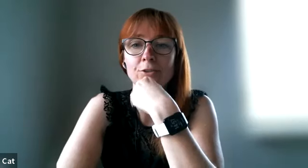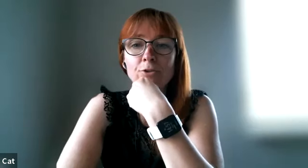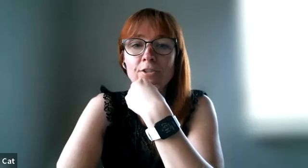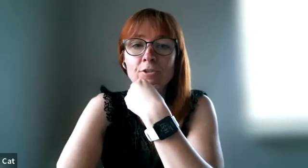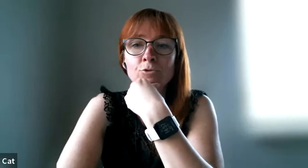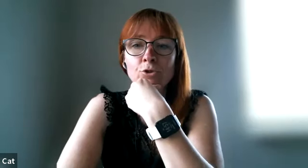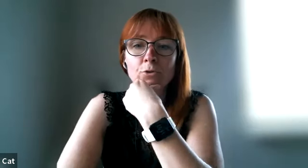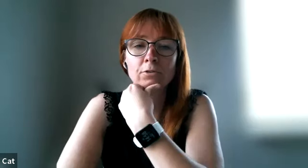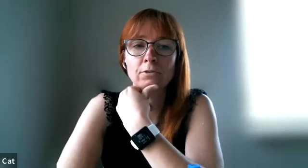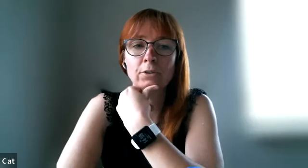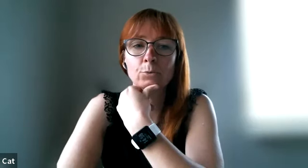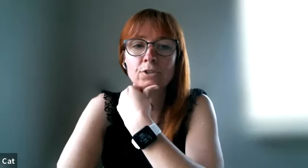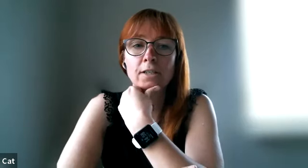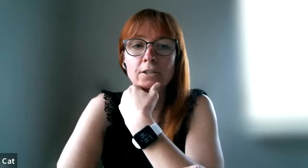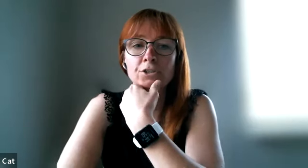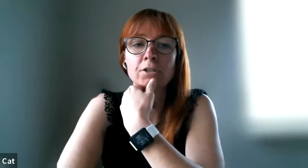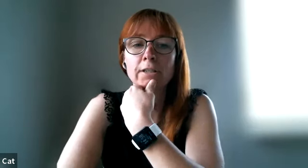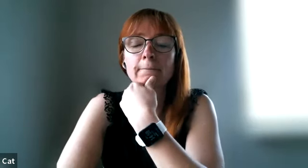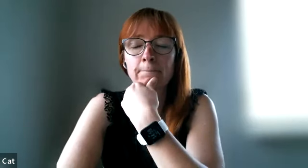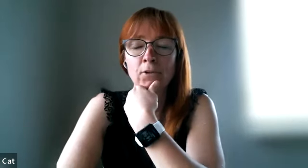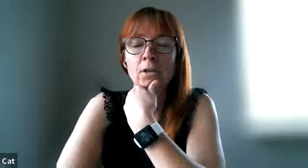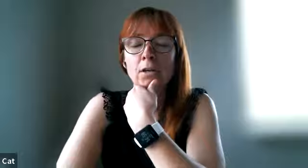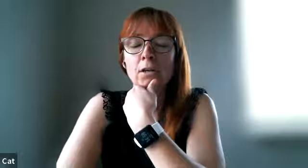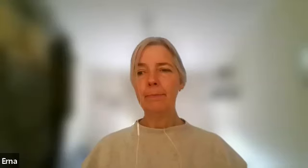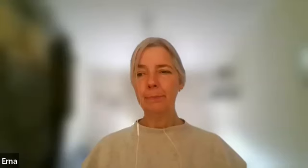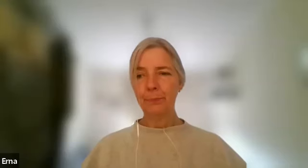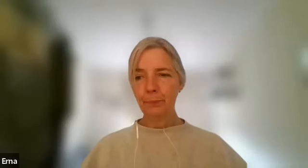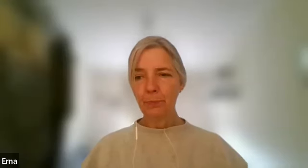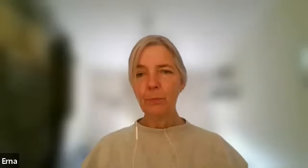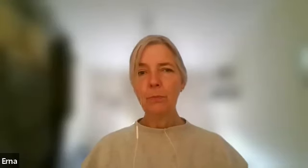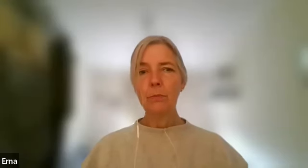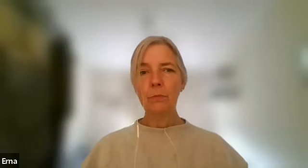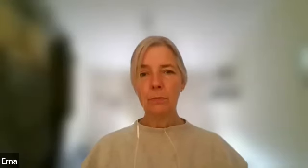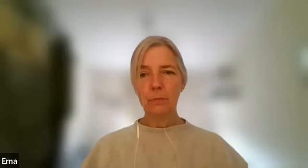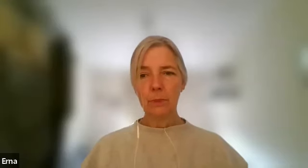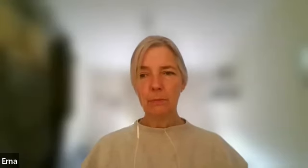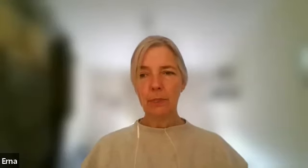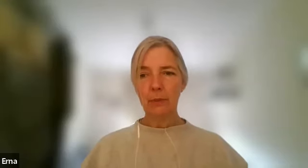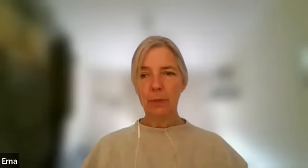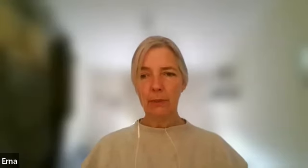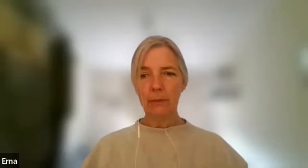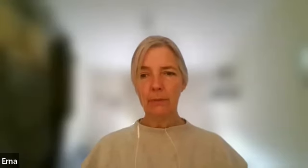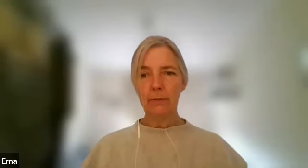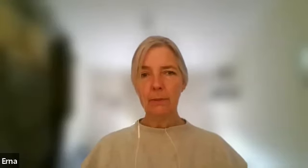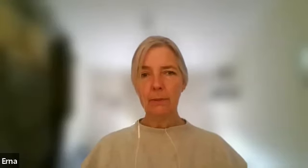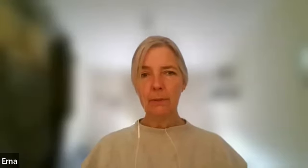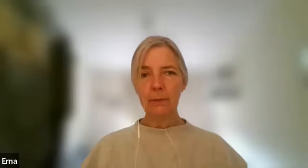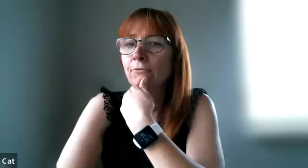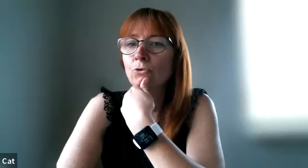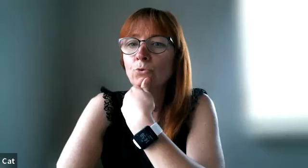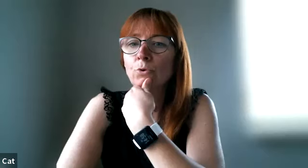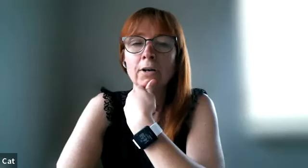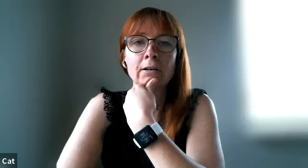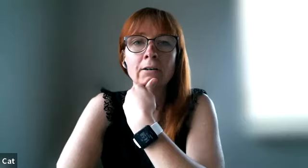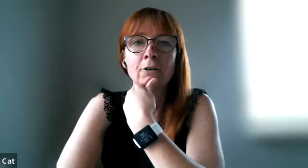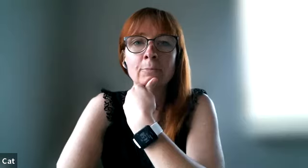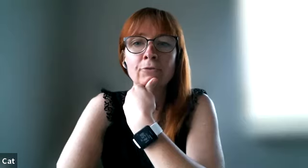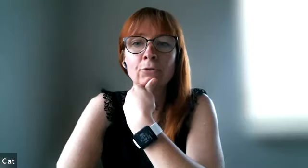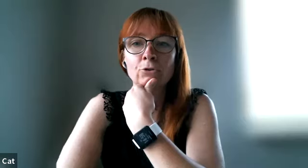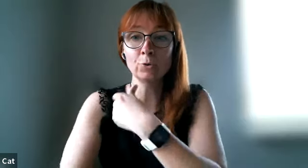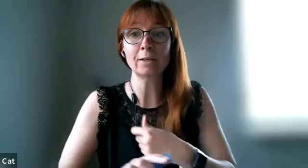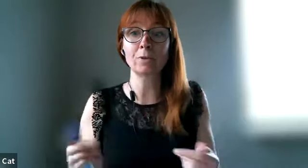to the test youtube that was in english yeah yeah um we can do that if you uh opt for doing it with